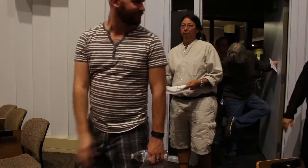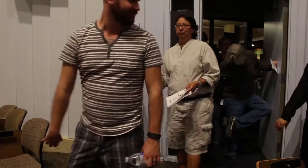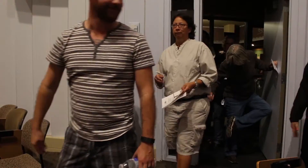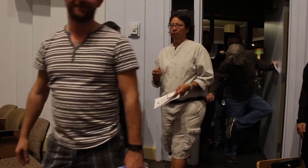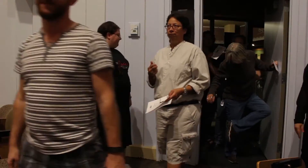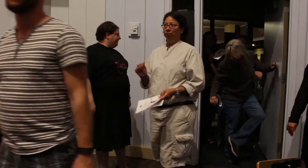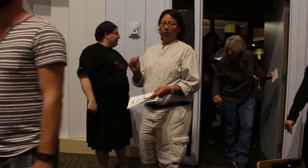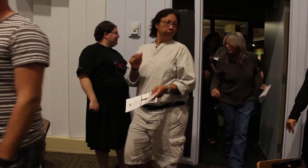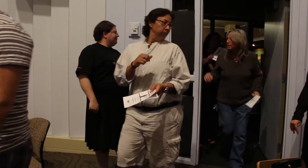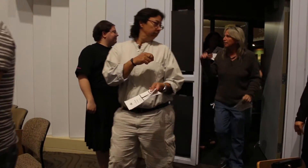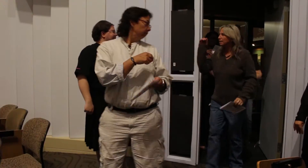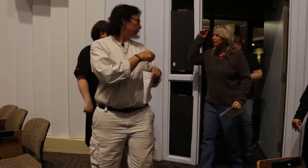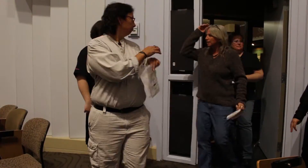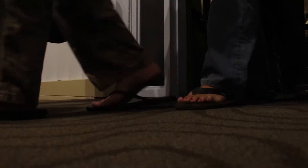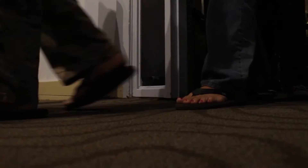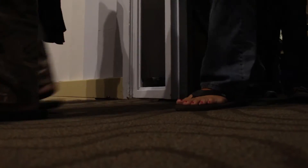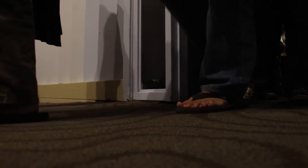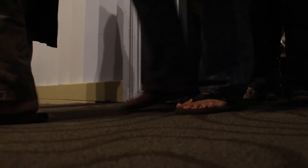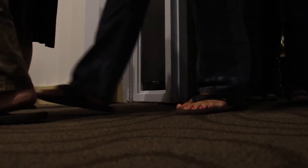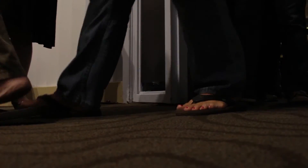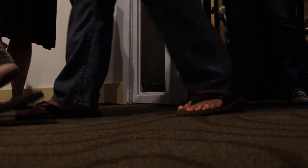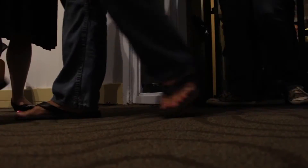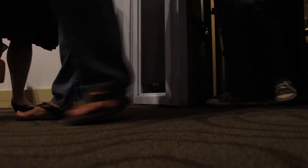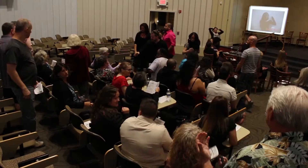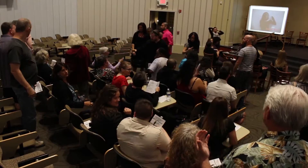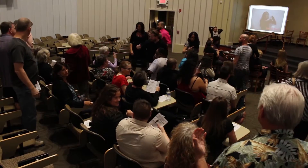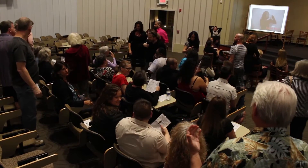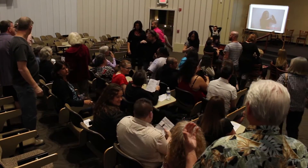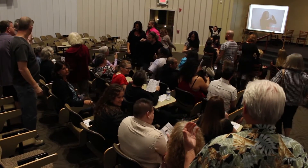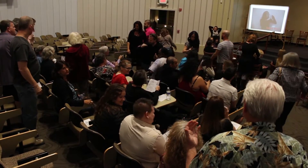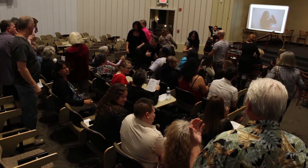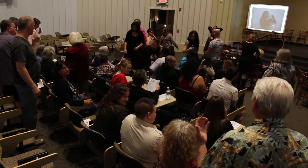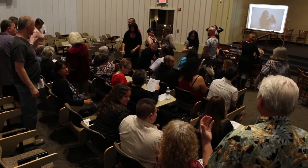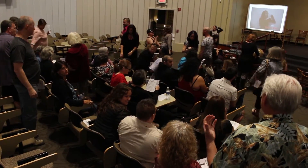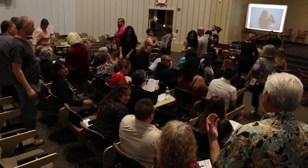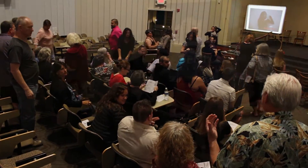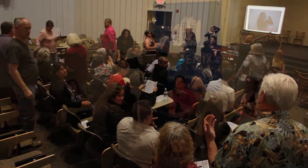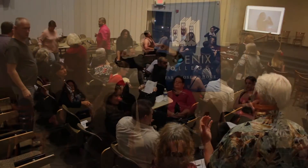(crowd murmuring)